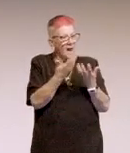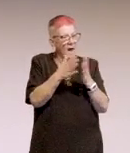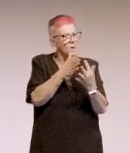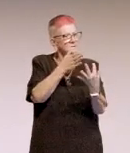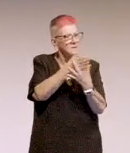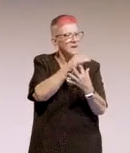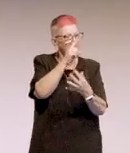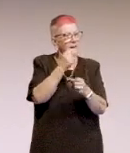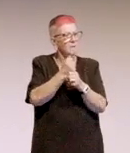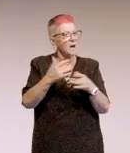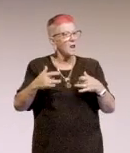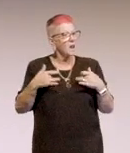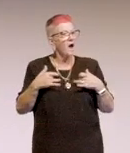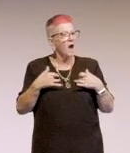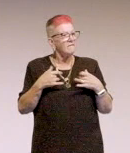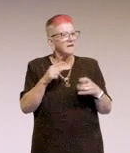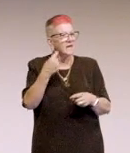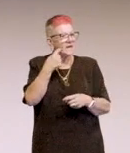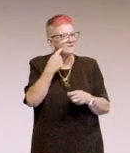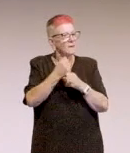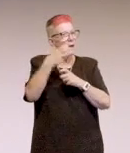that brings them to that lightbulb moment or one of them.